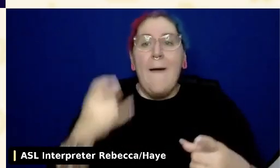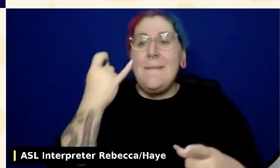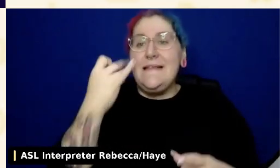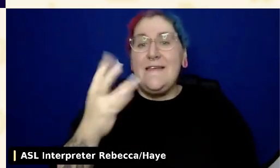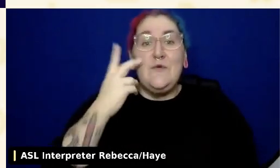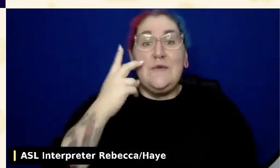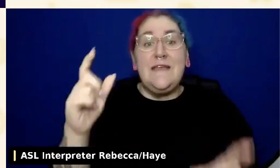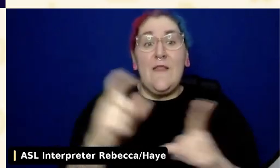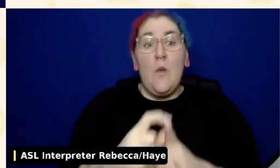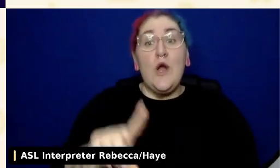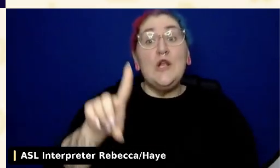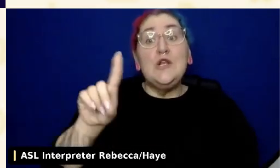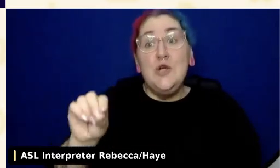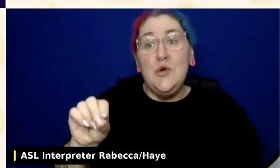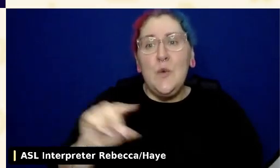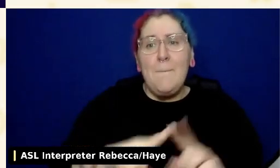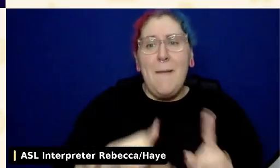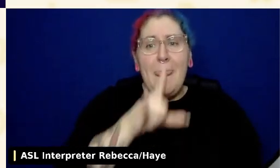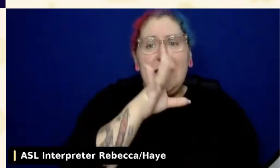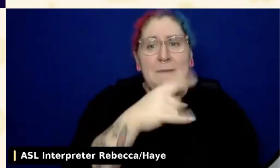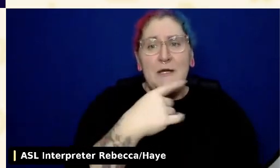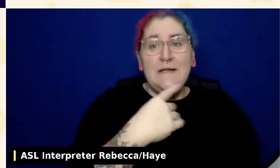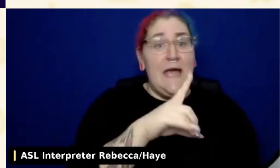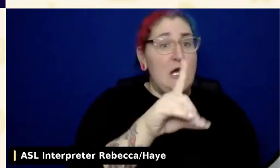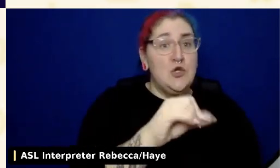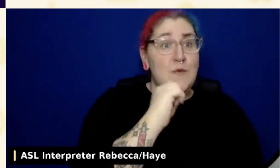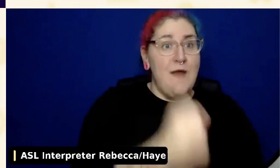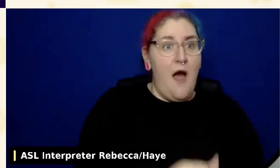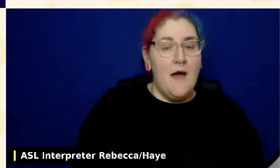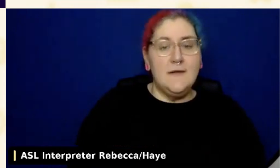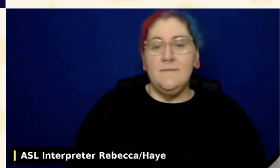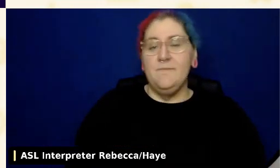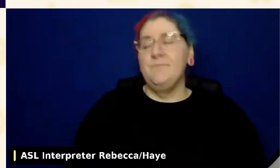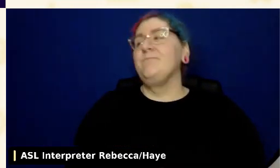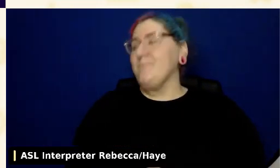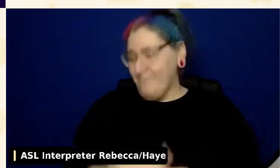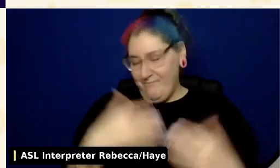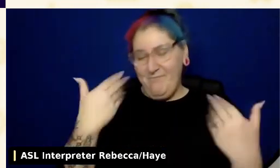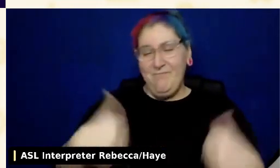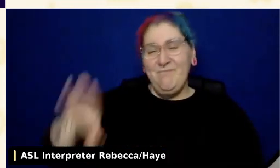Hi, this is Joe Dolson. This is why accurate captions are important.